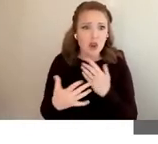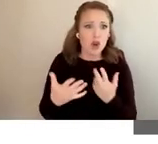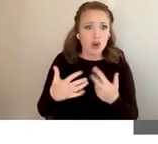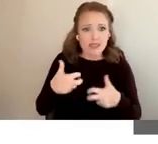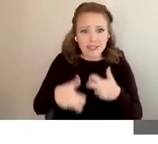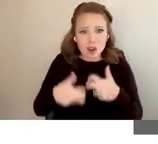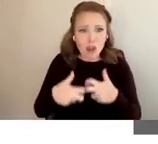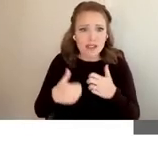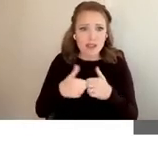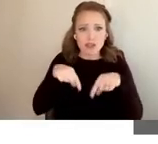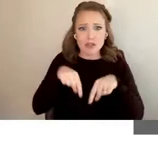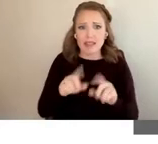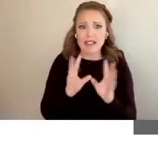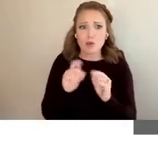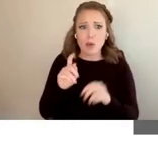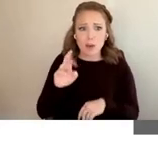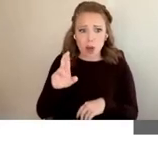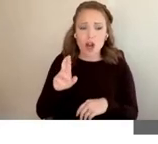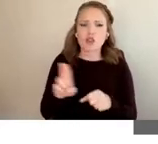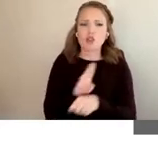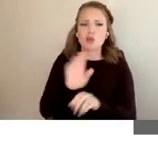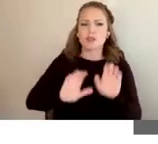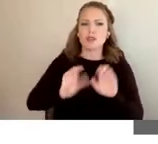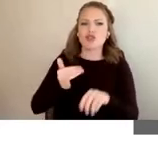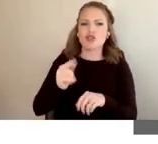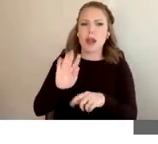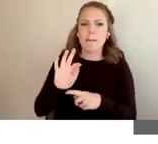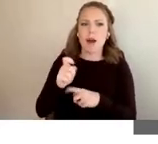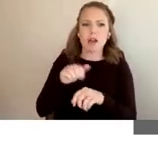chat box to send a message to the ndi host or email me.